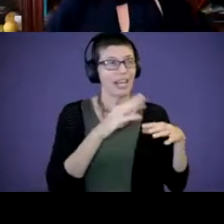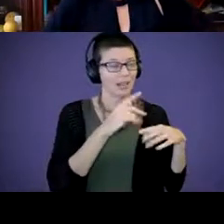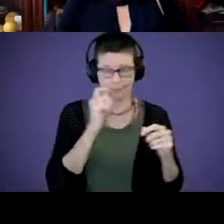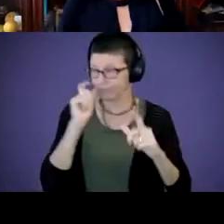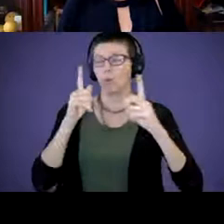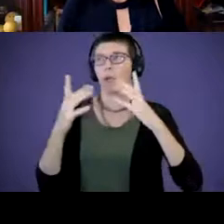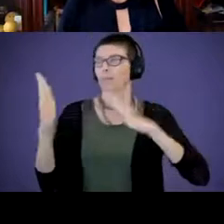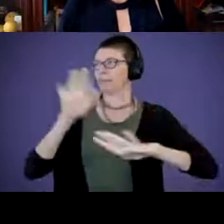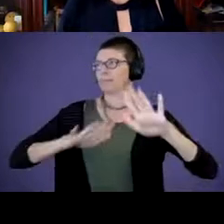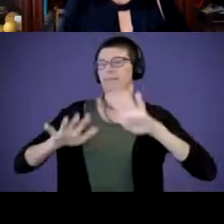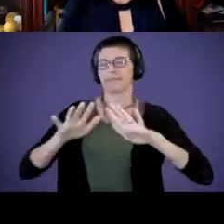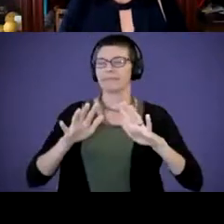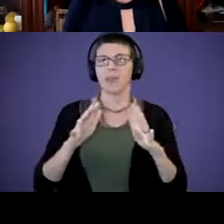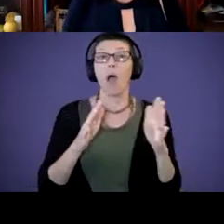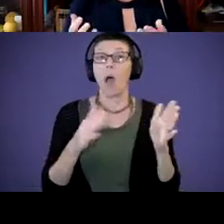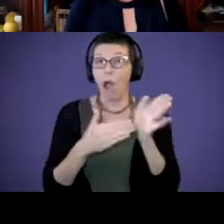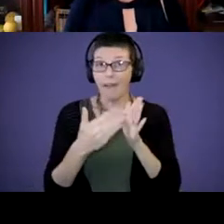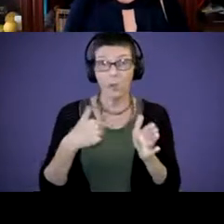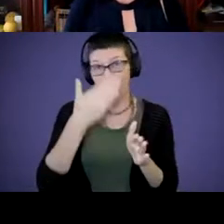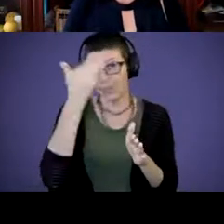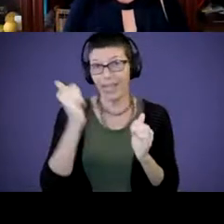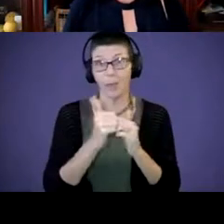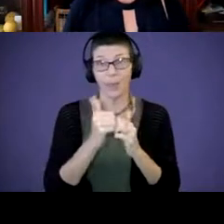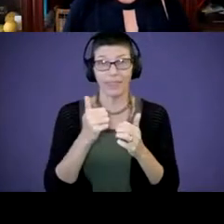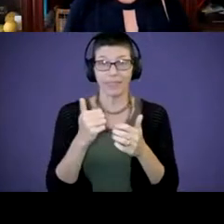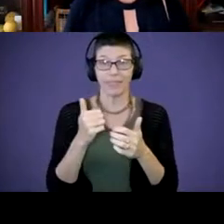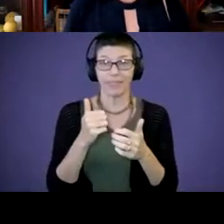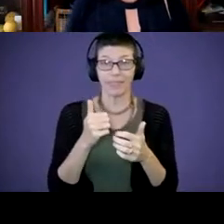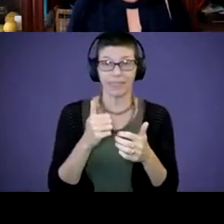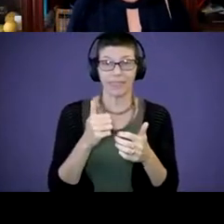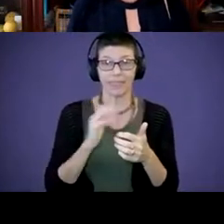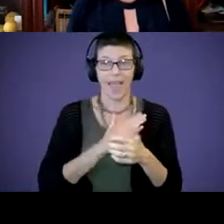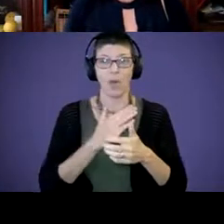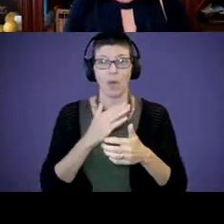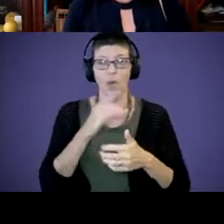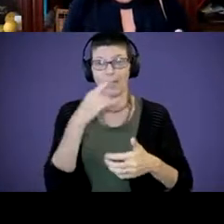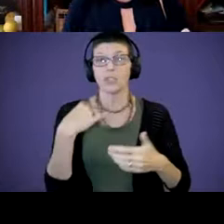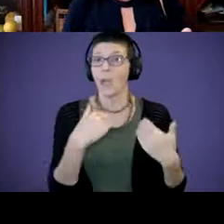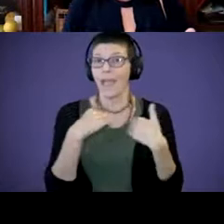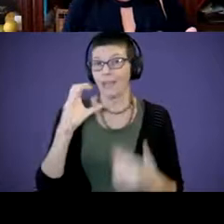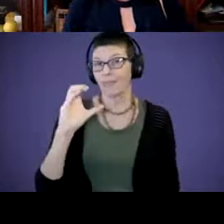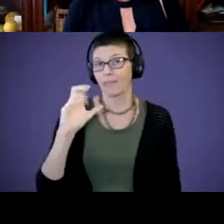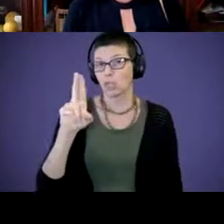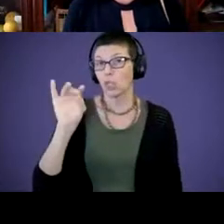oftentimes we forget even with our kiddos that, we have cues with our hearing children where we say,